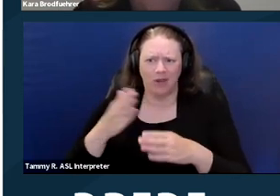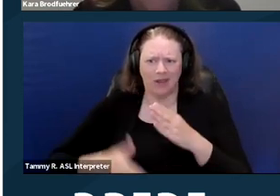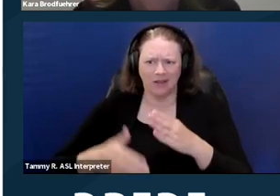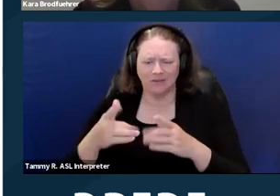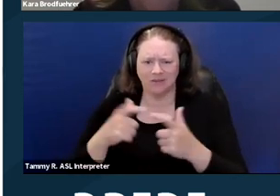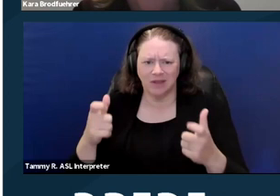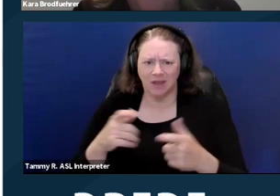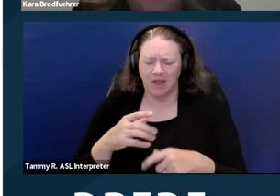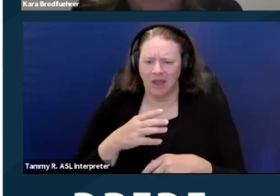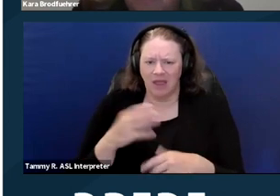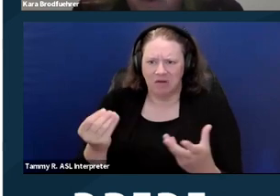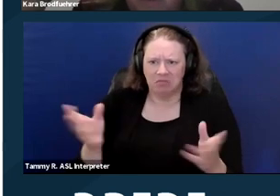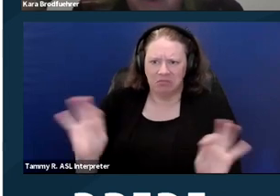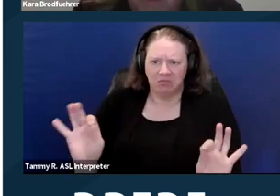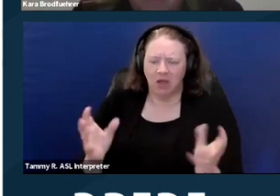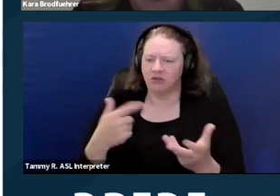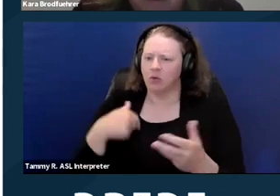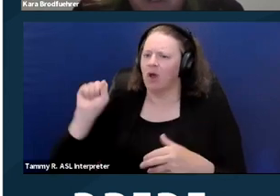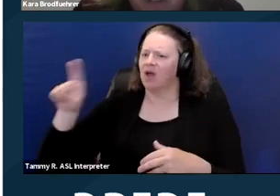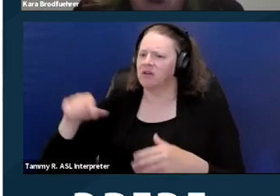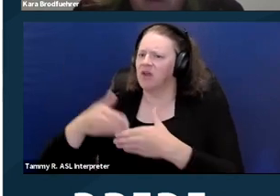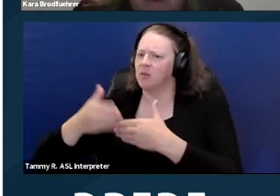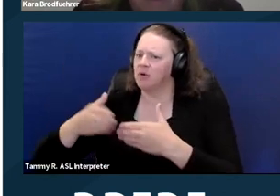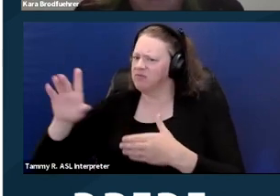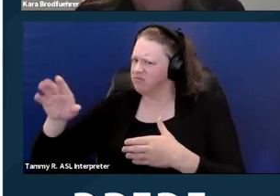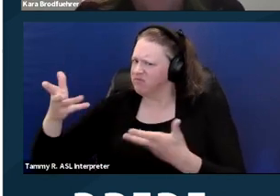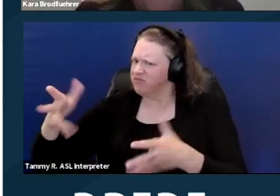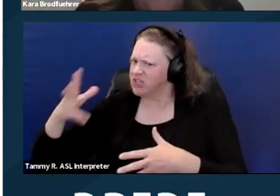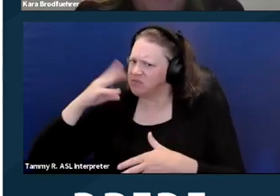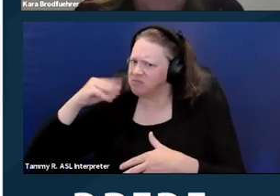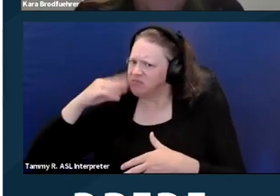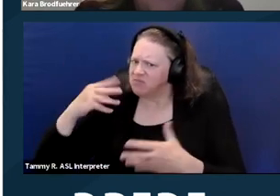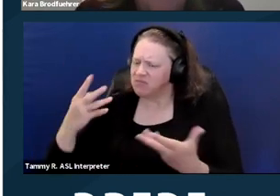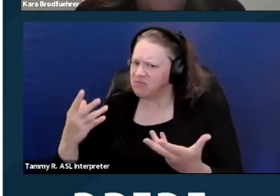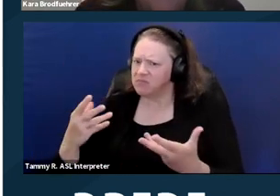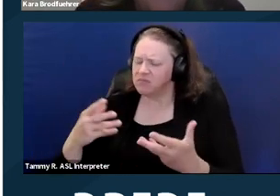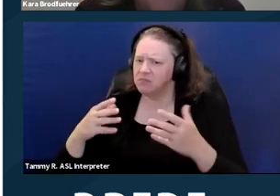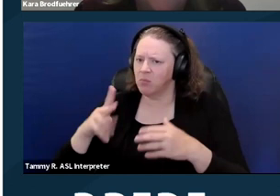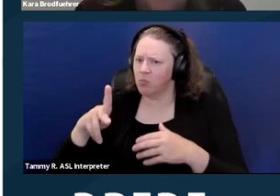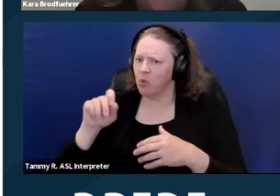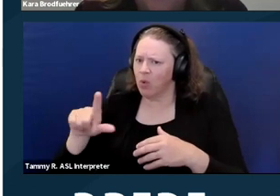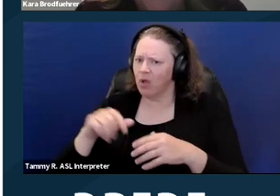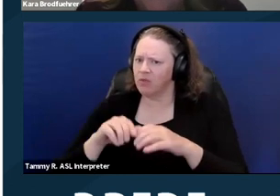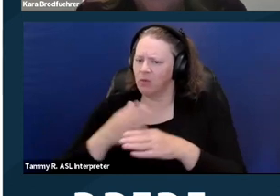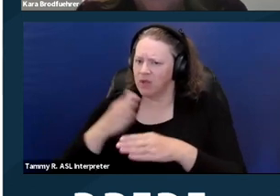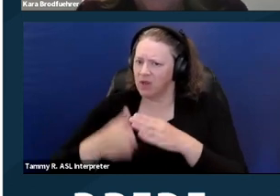if she's ever been told to not use the pool on the weekend, her neighbor says no. And the neighbor also adds that the managers mentioned on several occasions